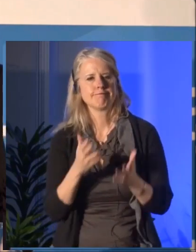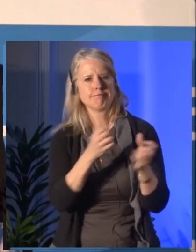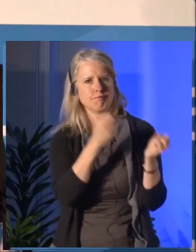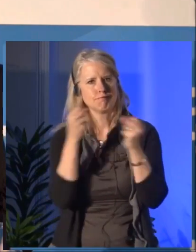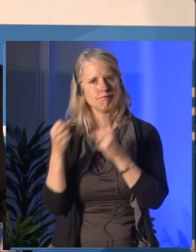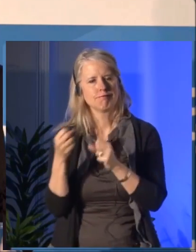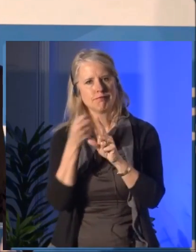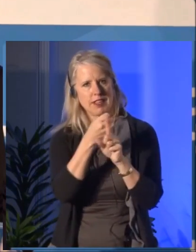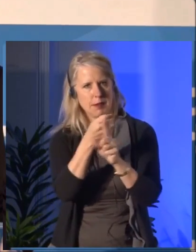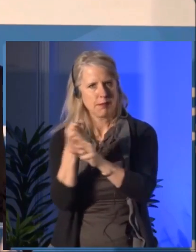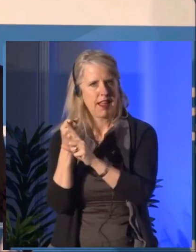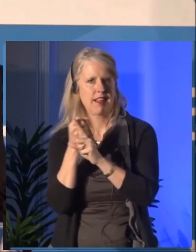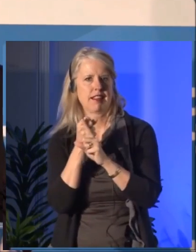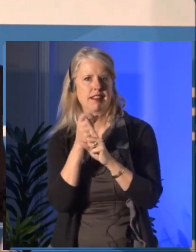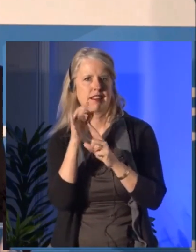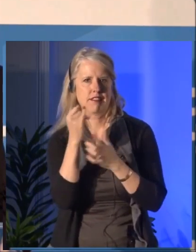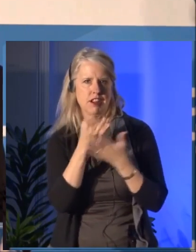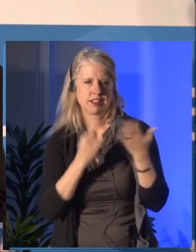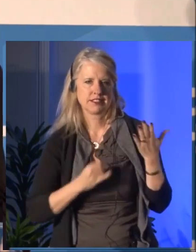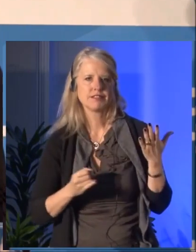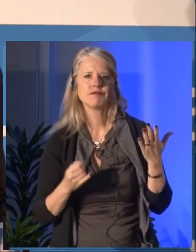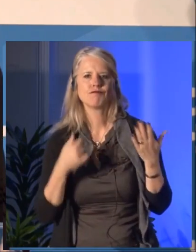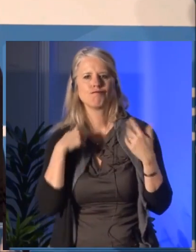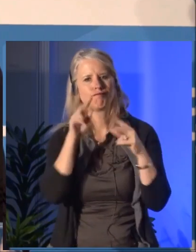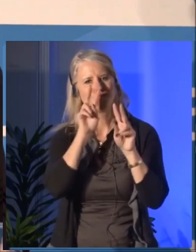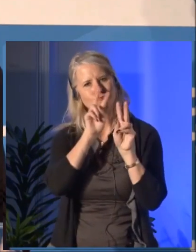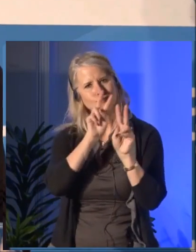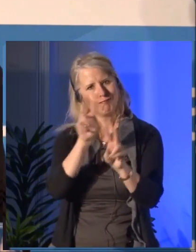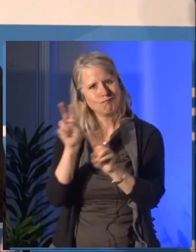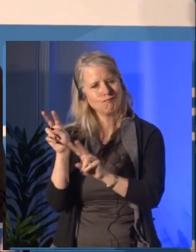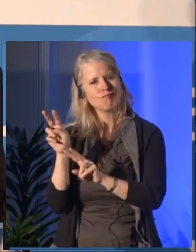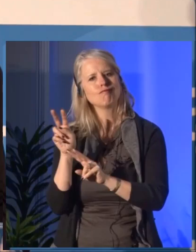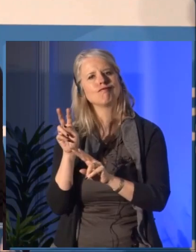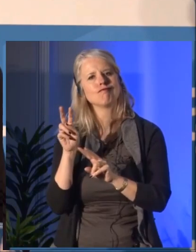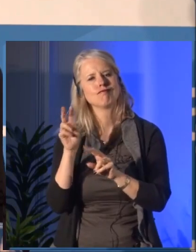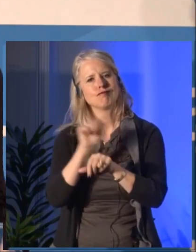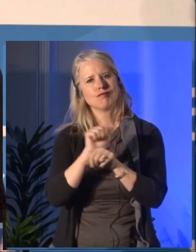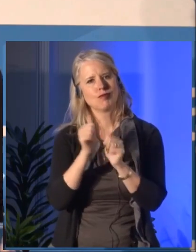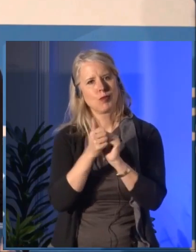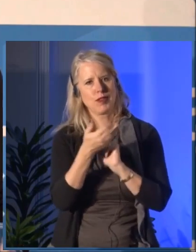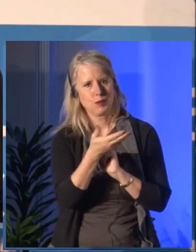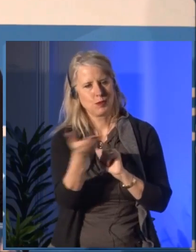tonight I know will excite and will inspire us all.